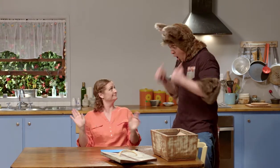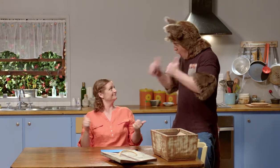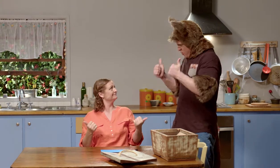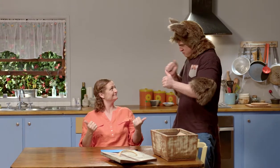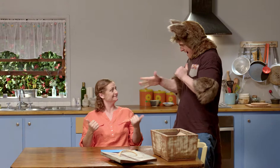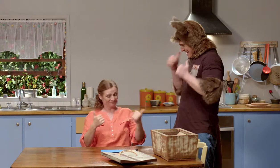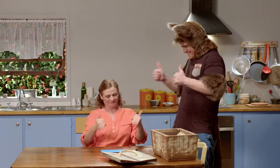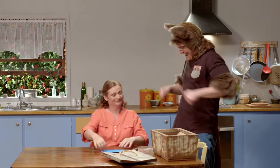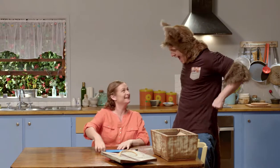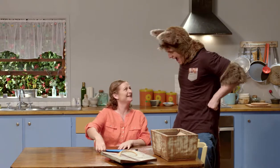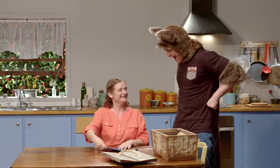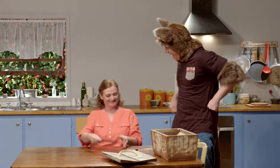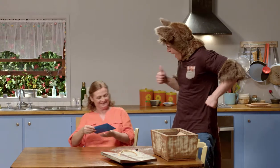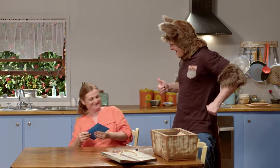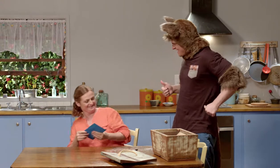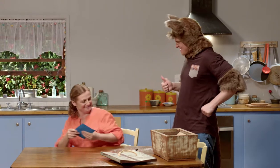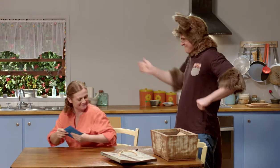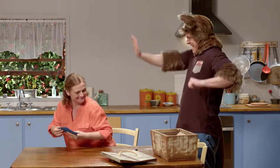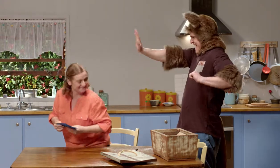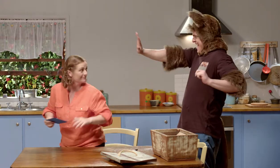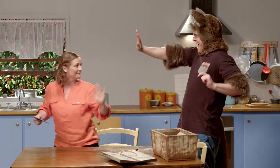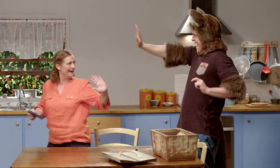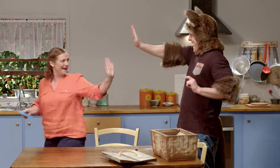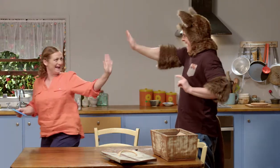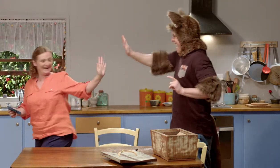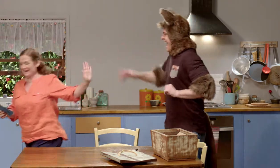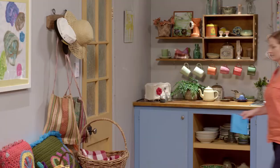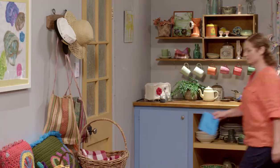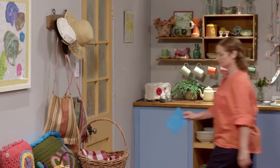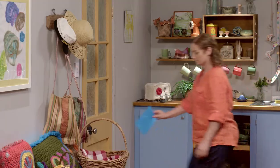and then post it. Okay, great. Bye!